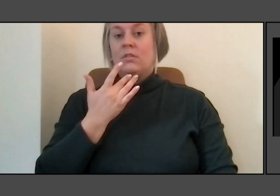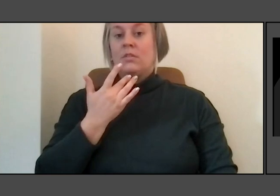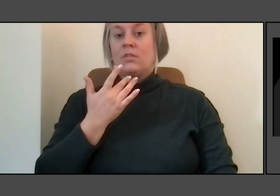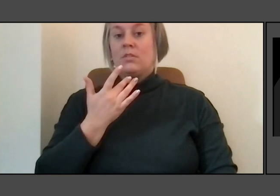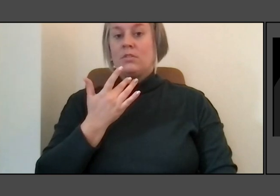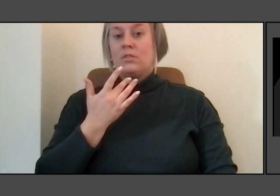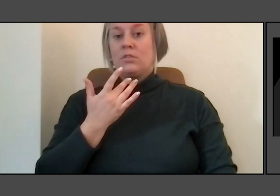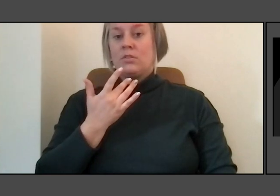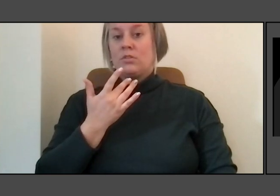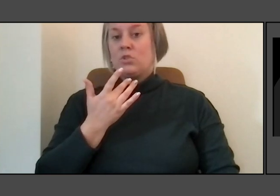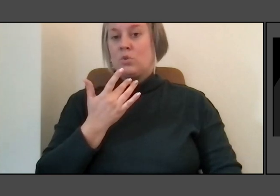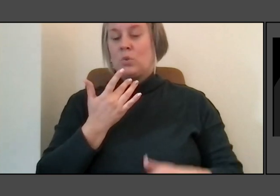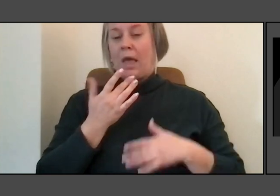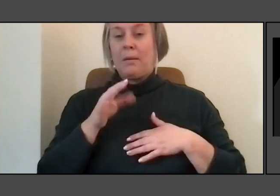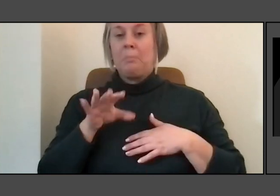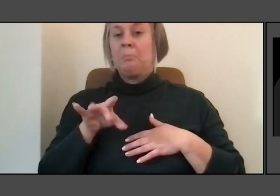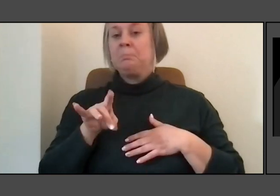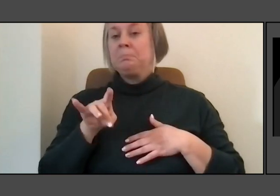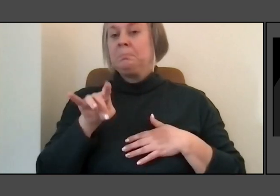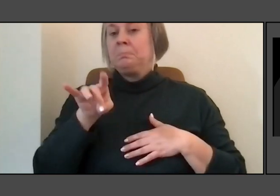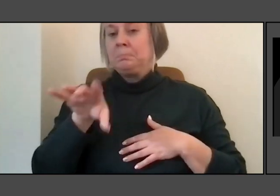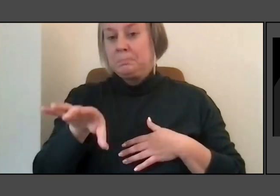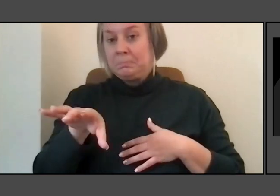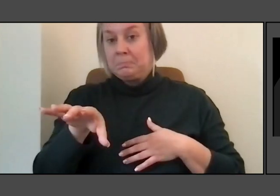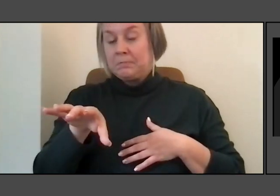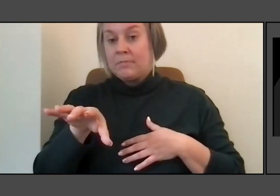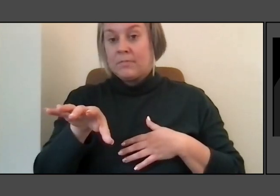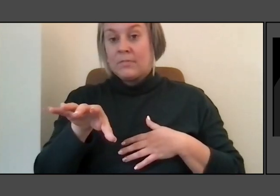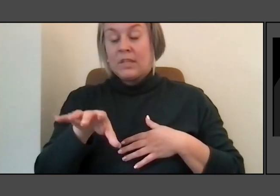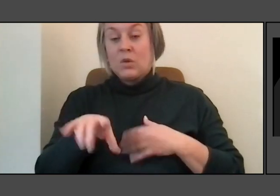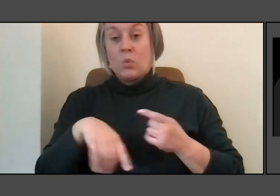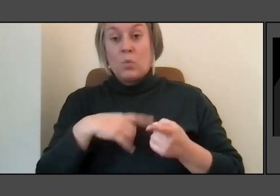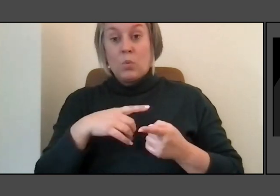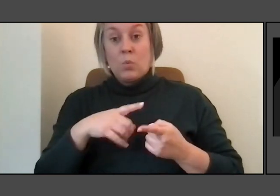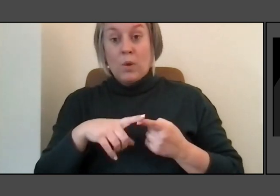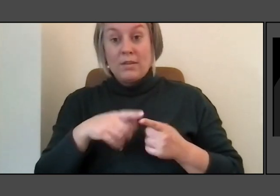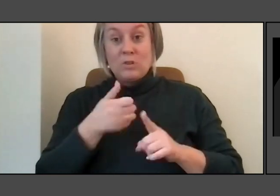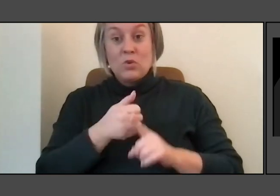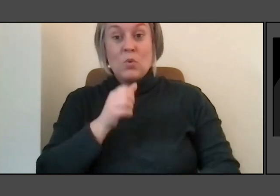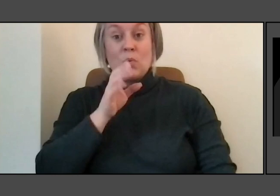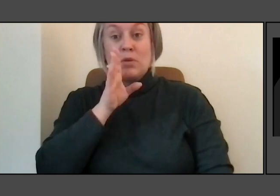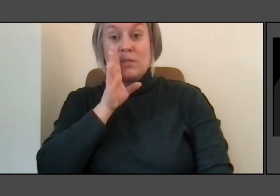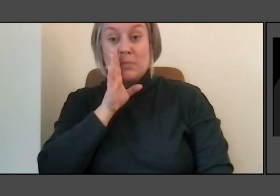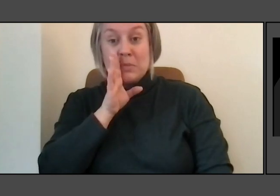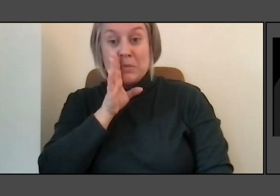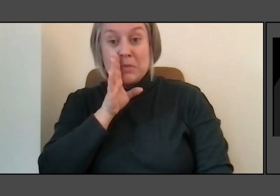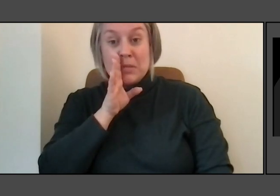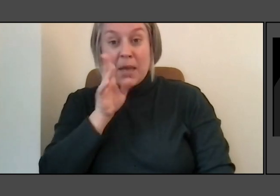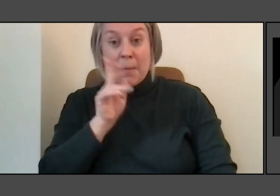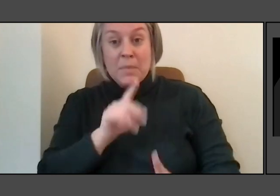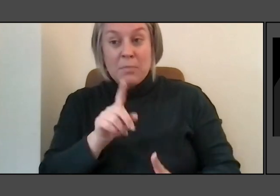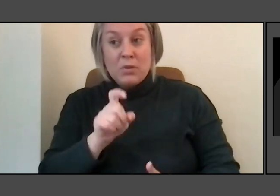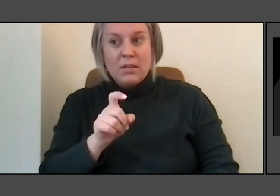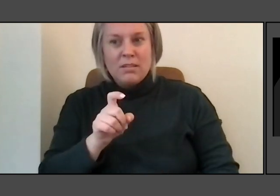And then, you know, when you whisper, people have to lean in. They kind of hear you.